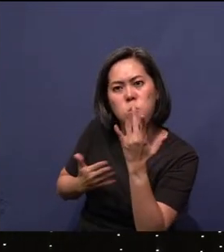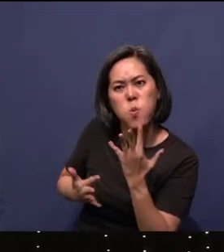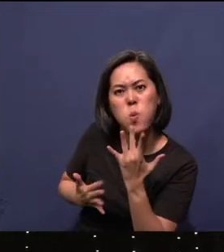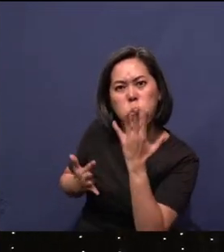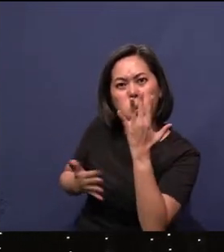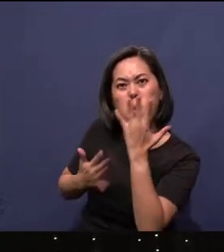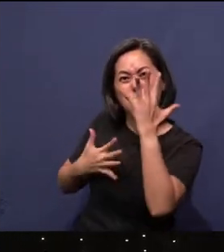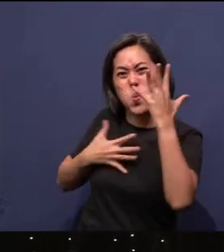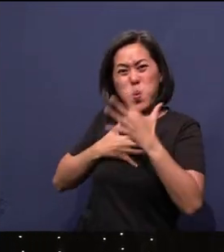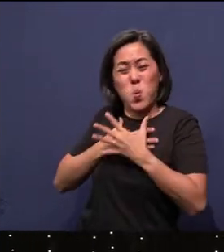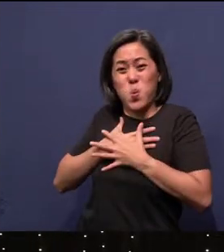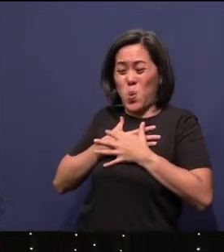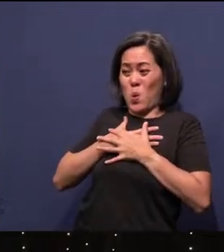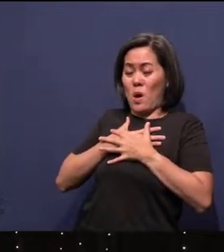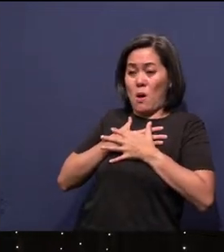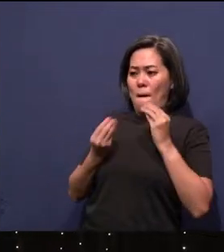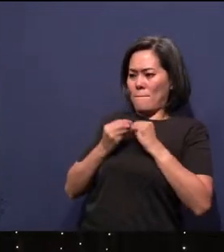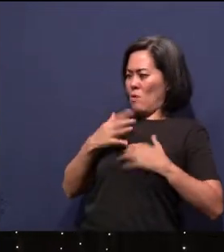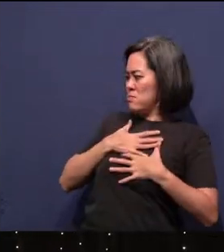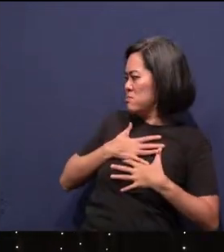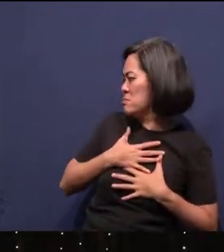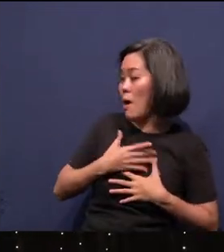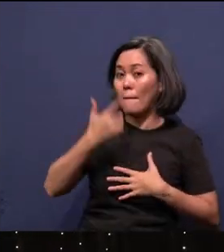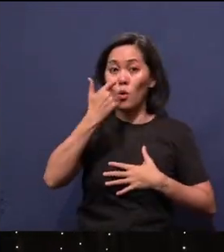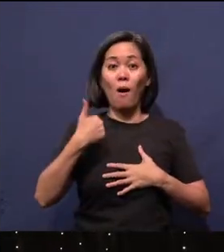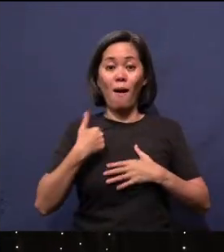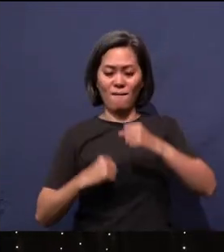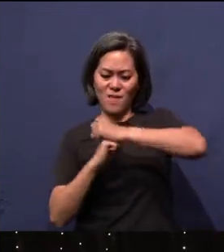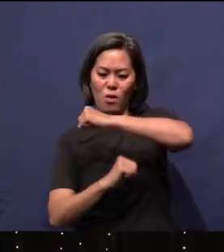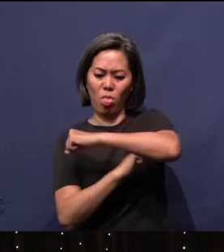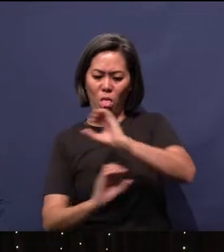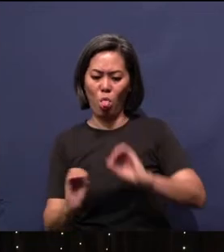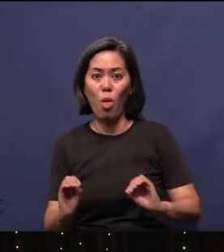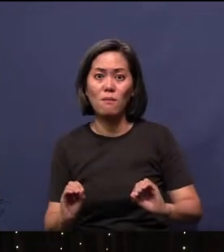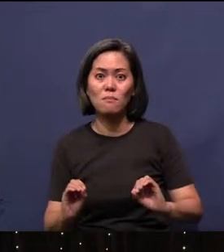more frightened I am, and because I don't have a foundation, I go to what comes to me easily.